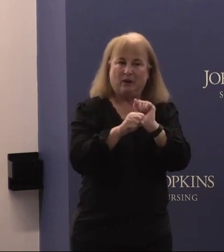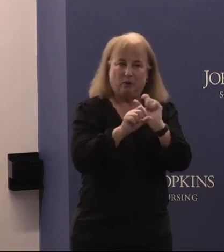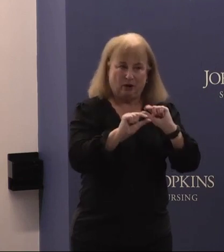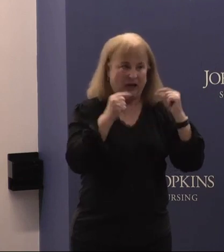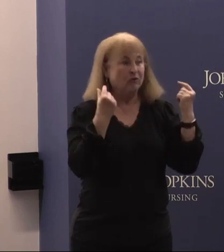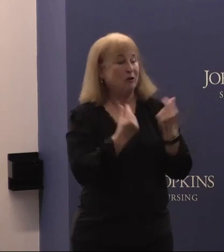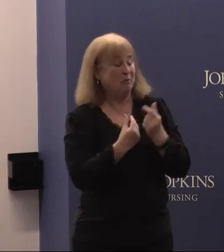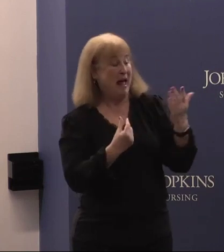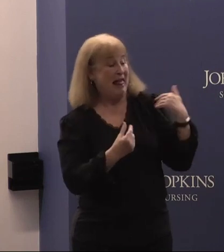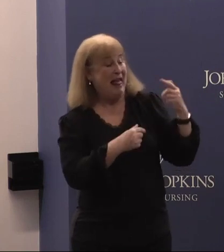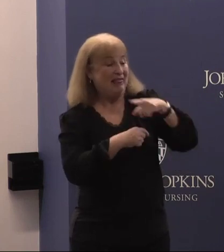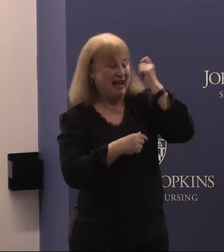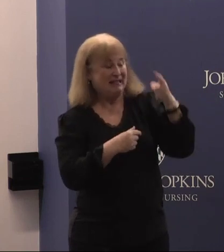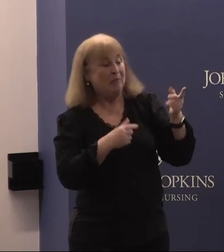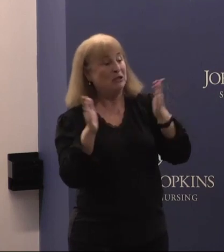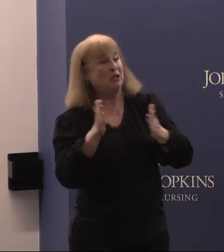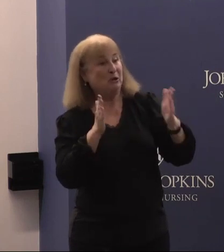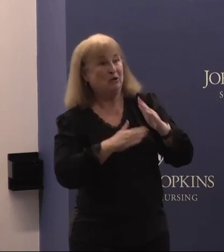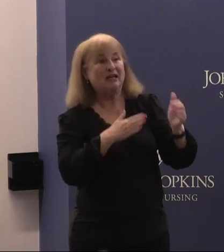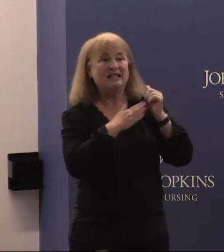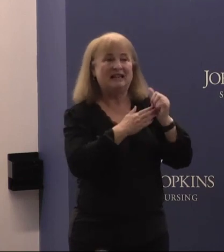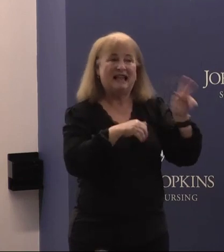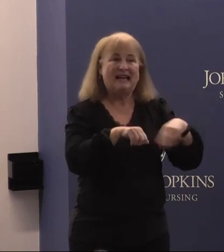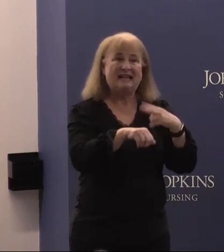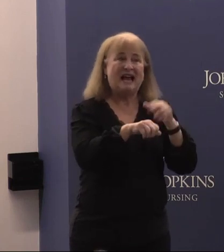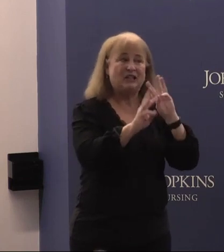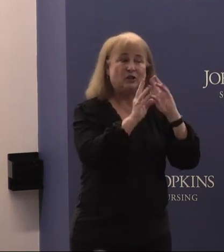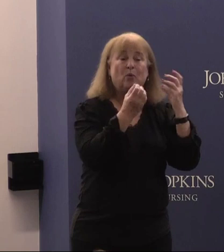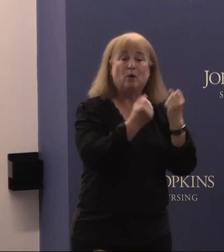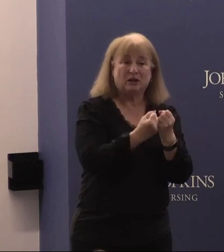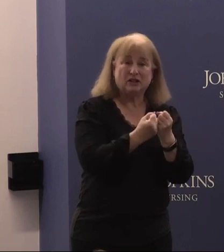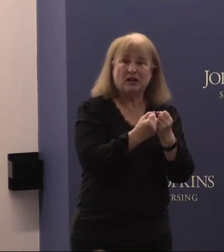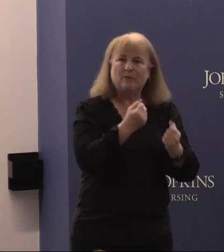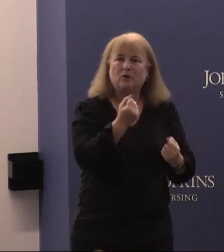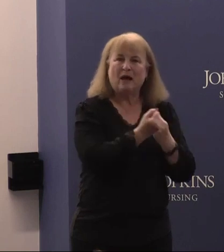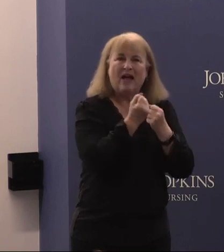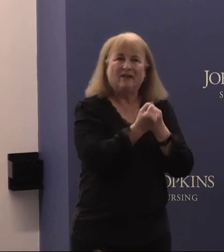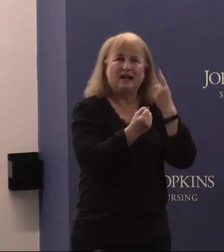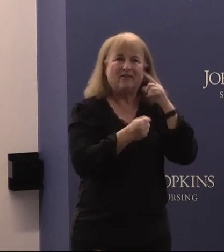Last summer, she organized and led a national workshop to advocate for inclusion of people with